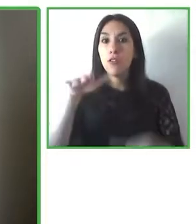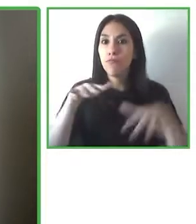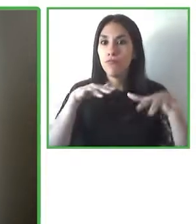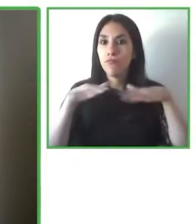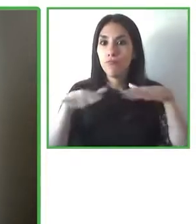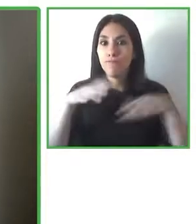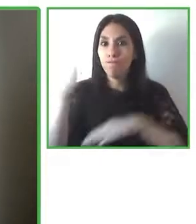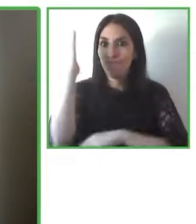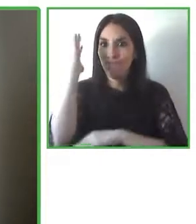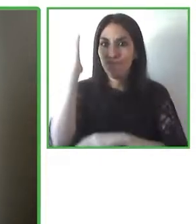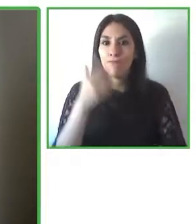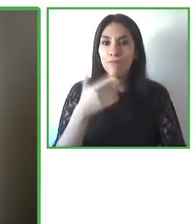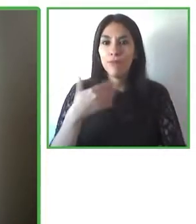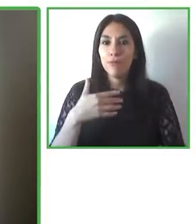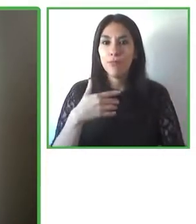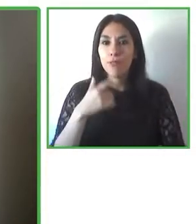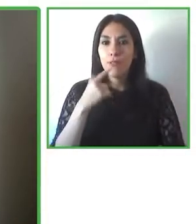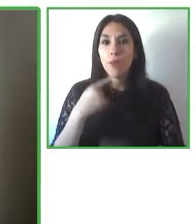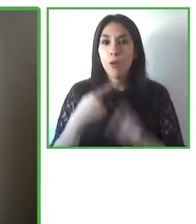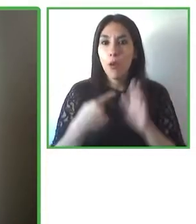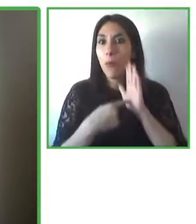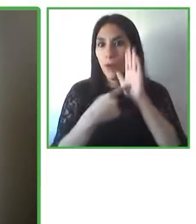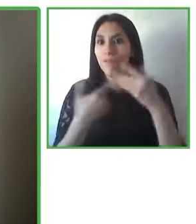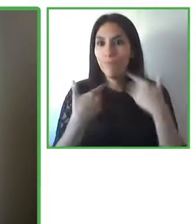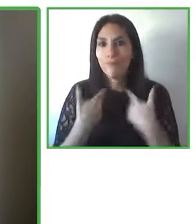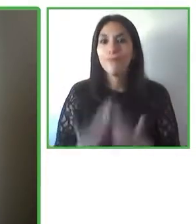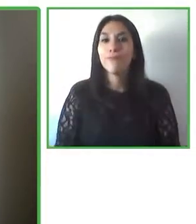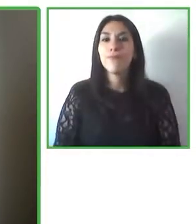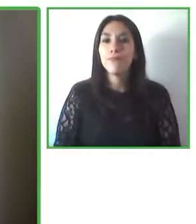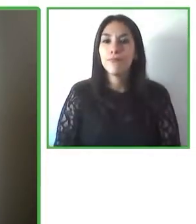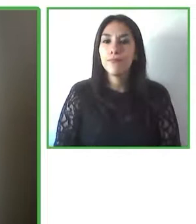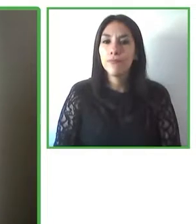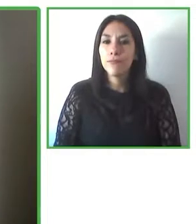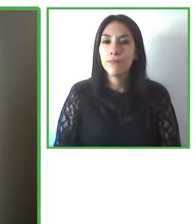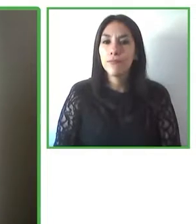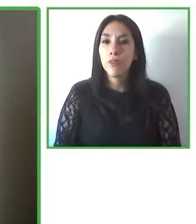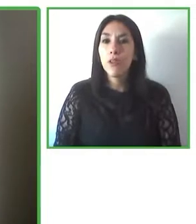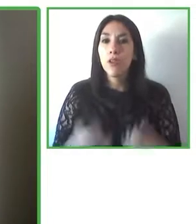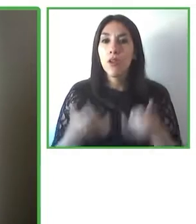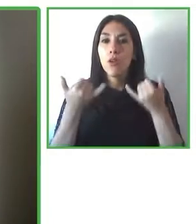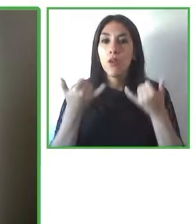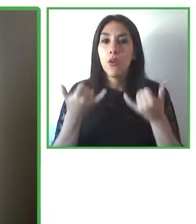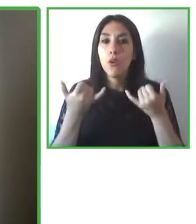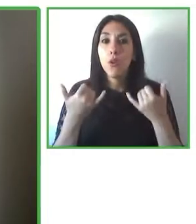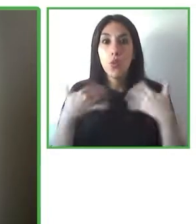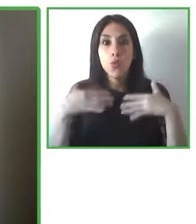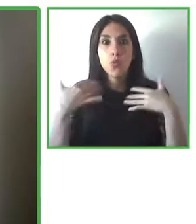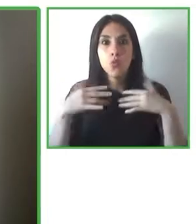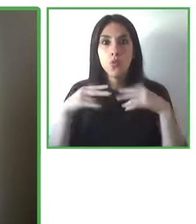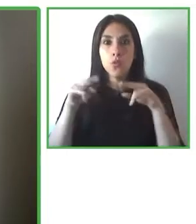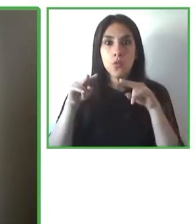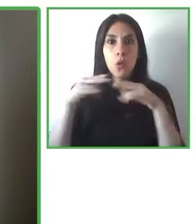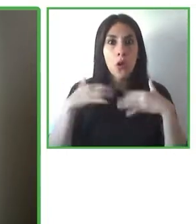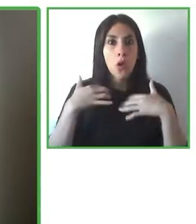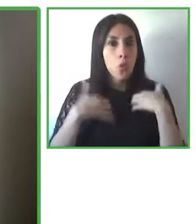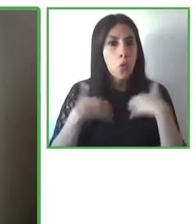the Zero Project becoming wider and being seen by more participants around